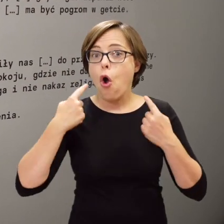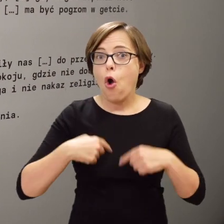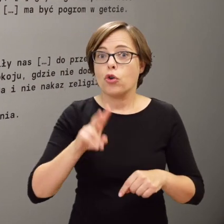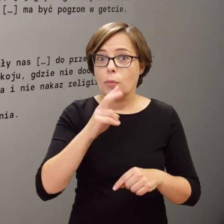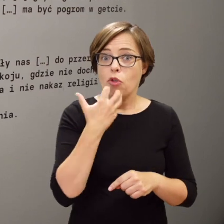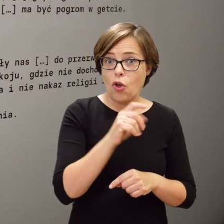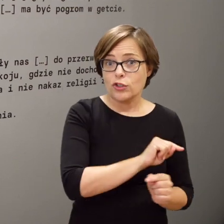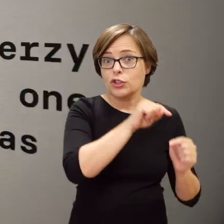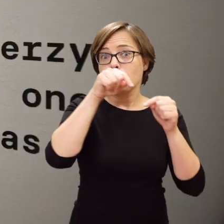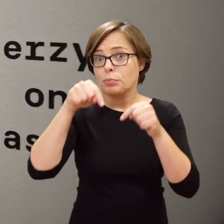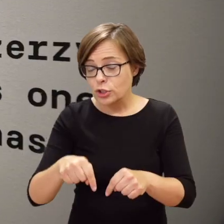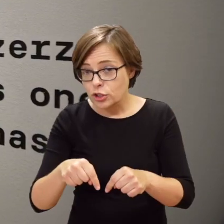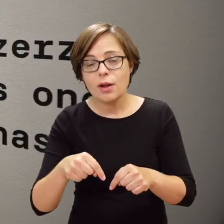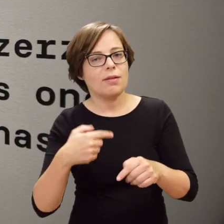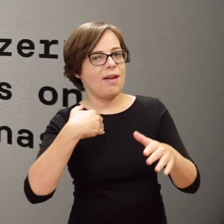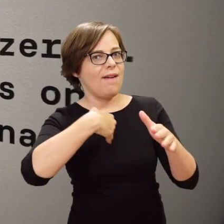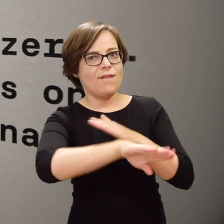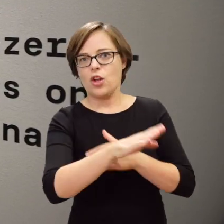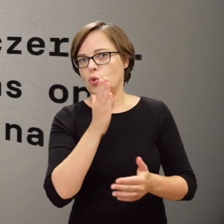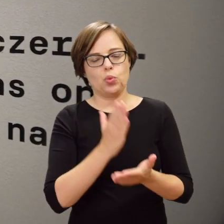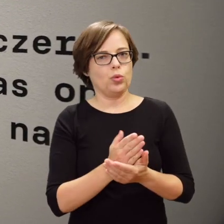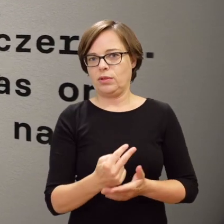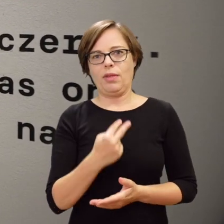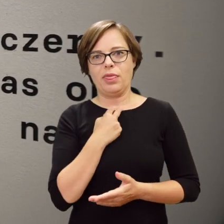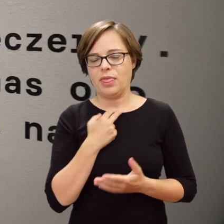All those who came to the ghetto from the ‘Aryan’ side were trapped inside.